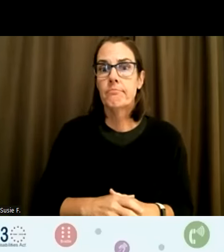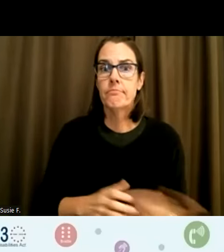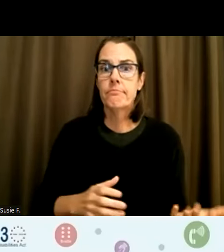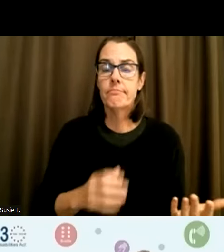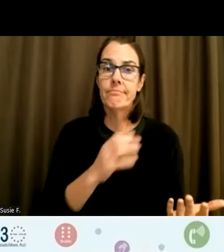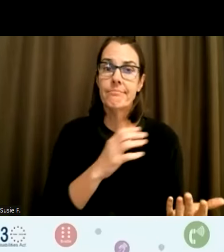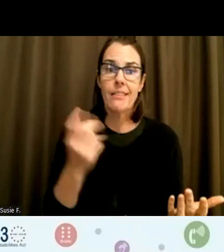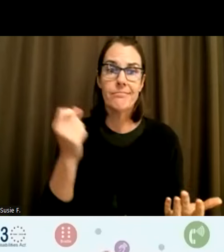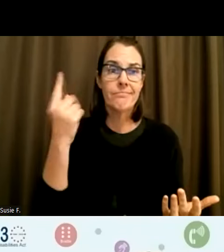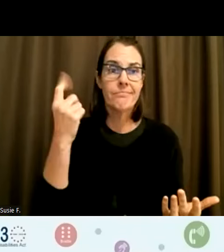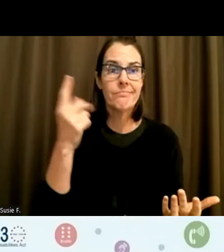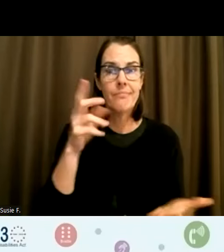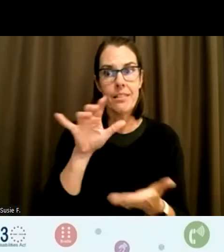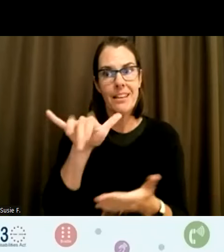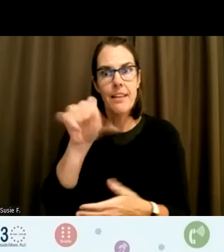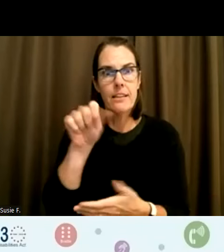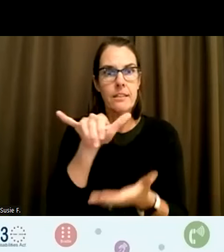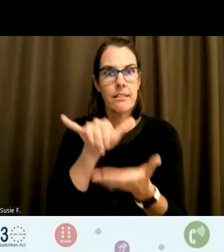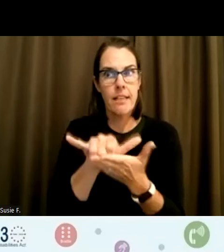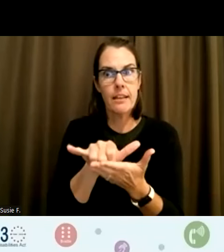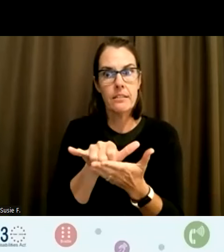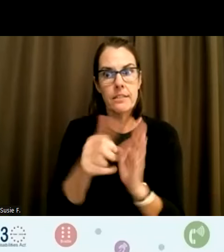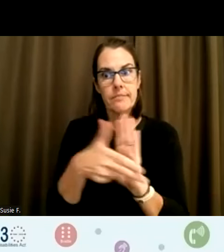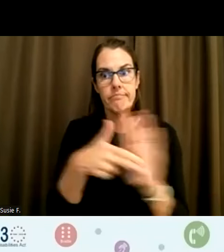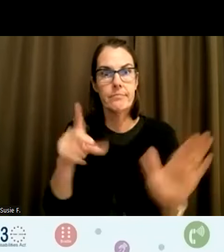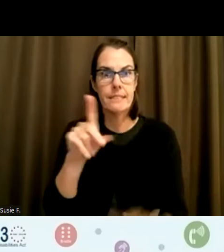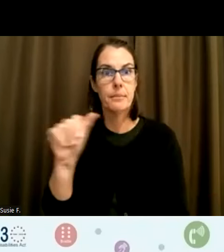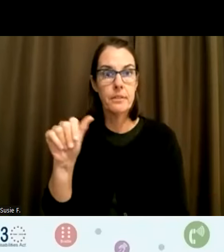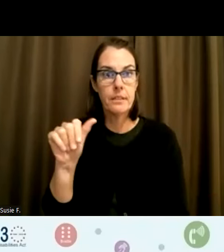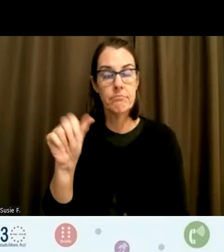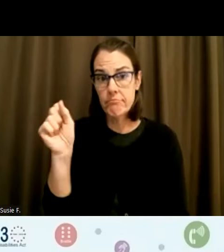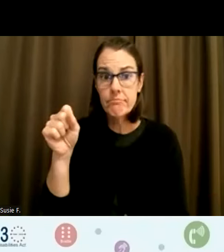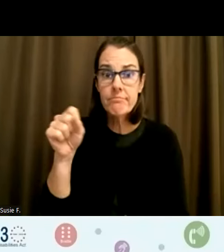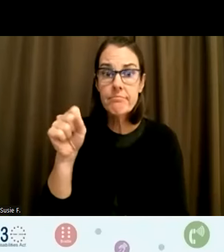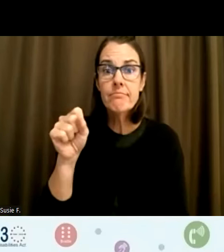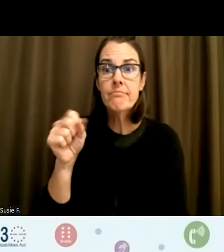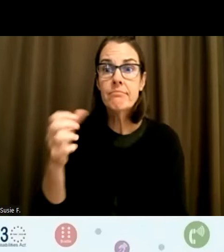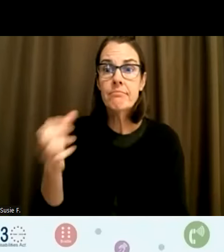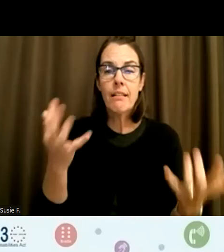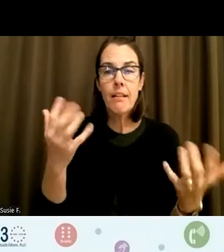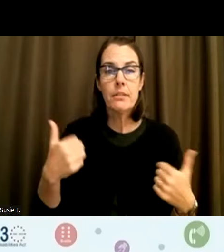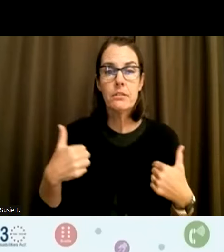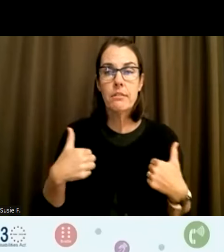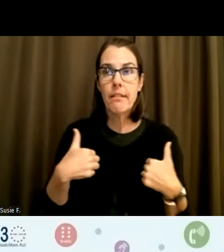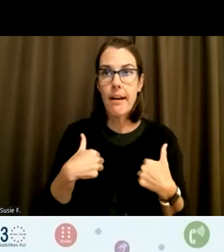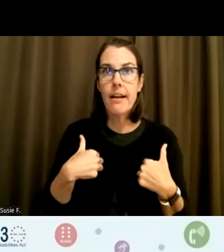That does count as a disability and and how much I work through a lot of thoughts on whether or